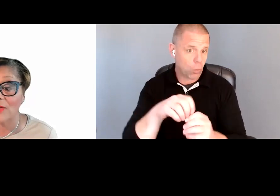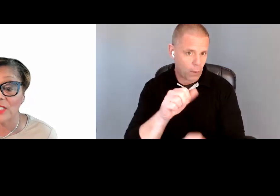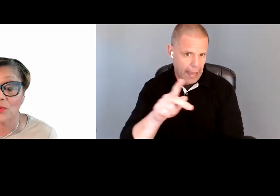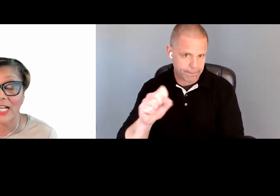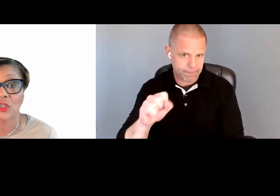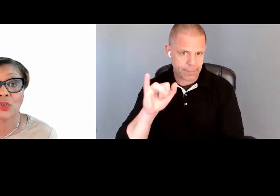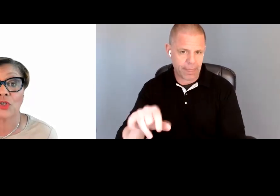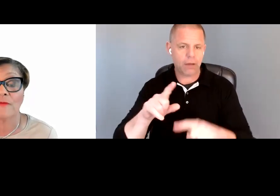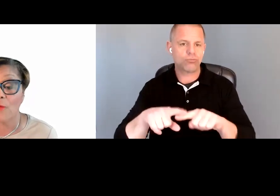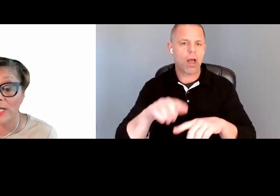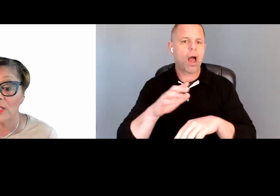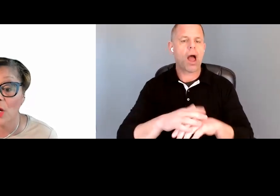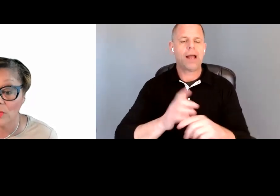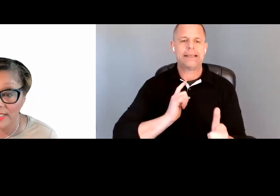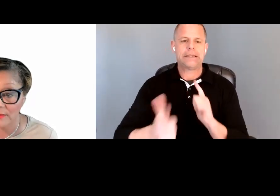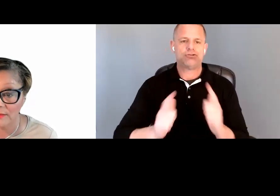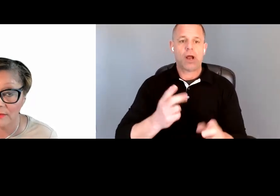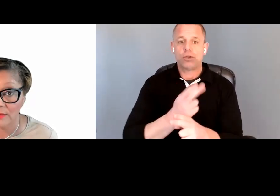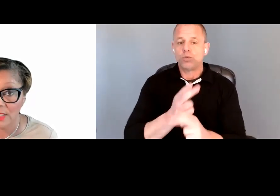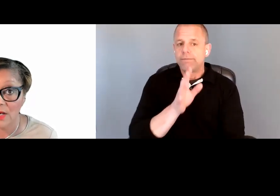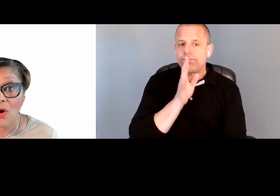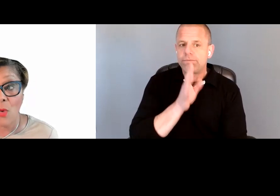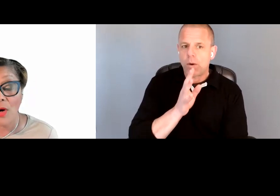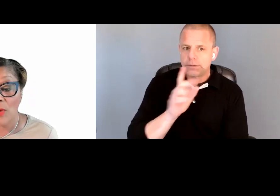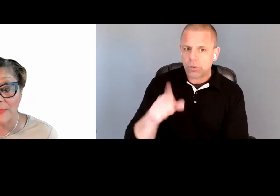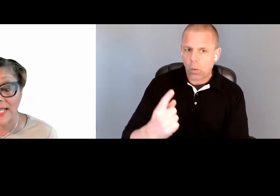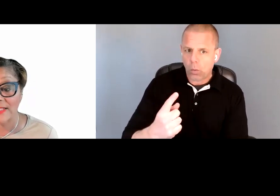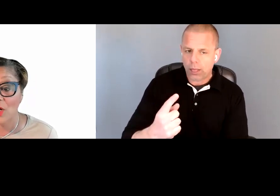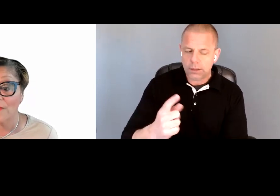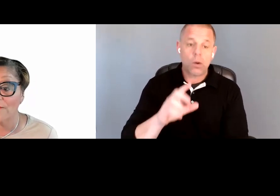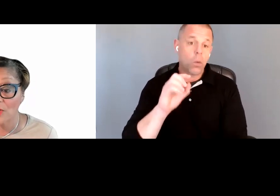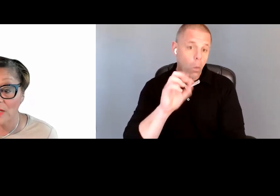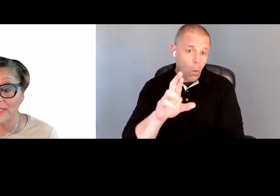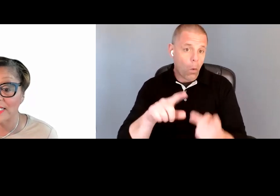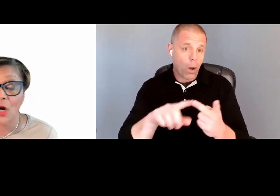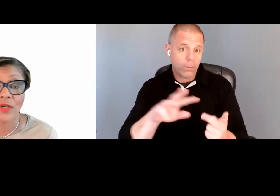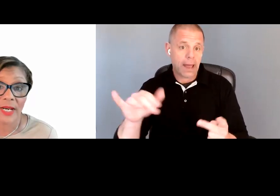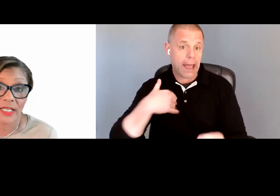on interaction using voice only. Or websites that offer phone numbers as the only way to